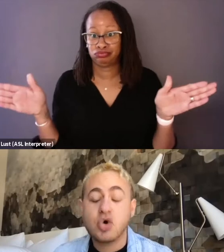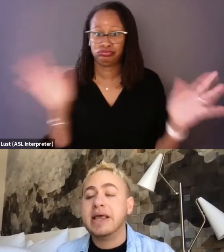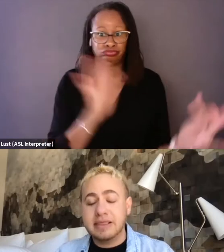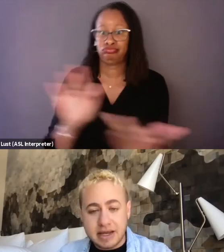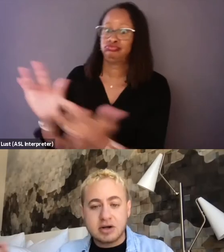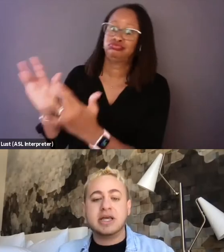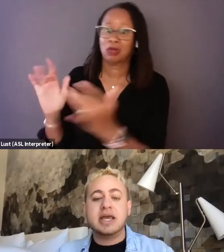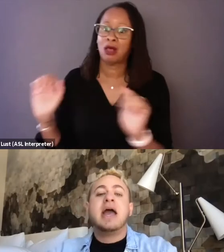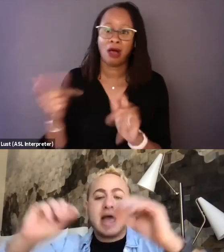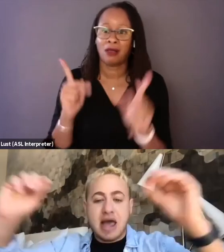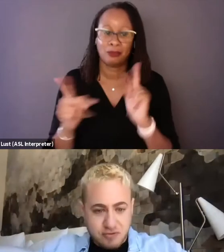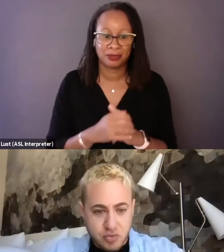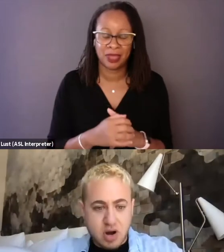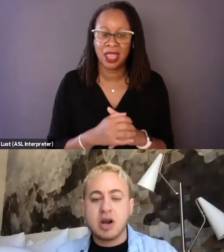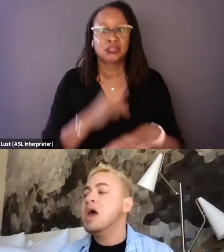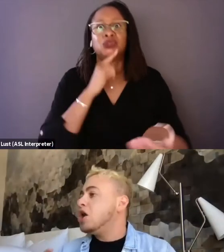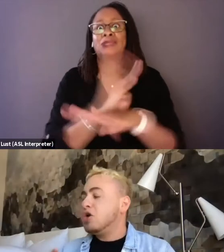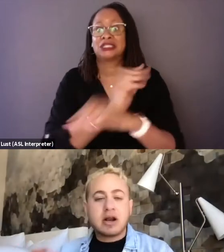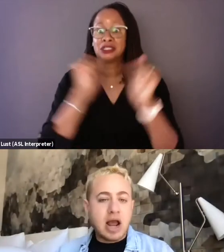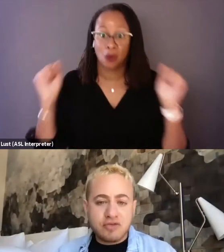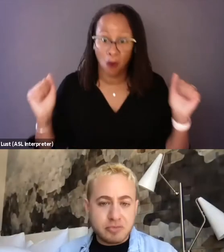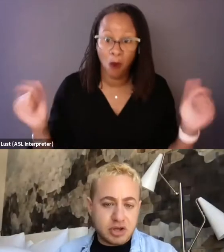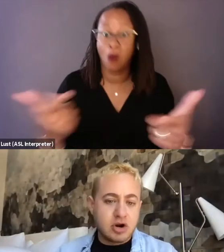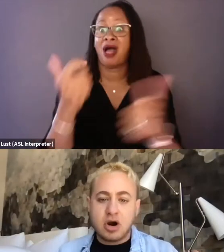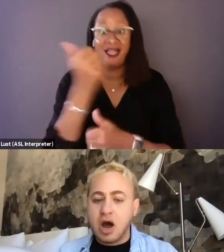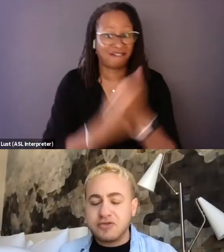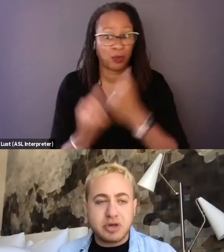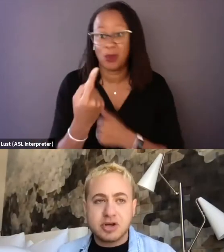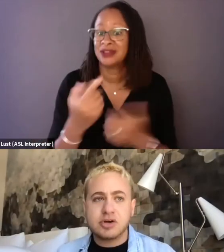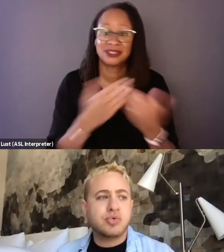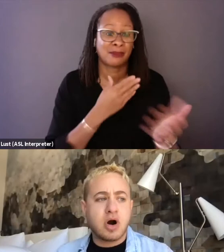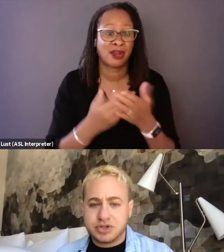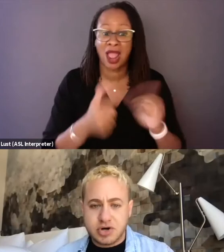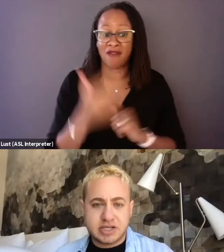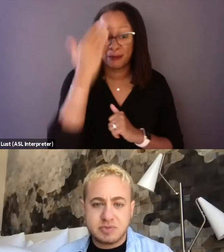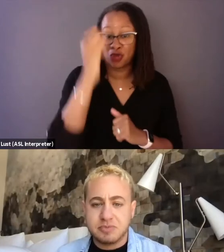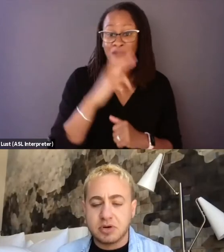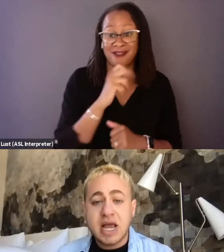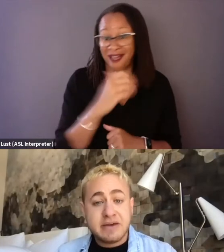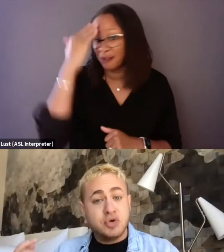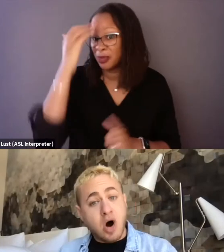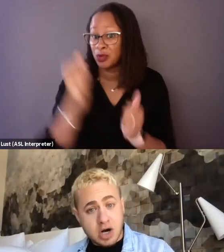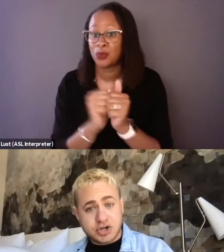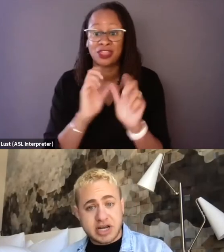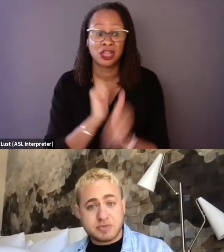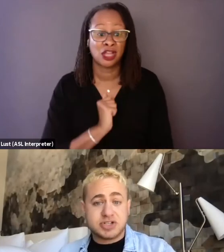quite literally everyone. No matter how familiar or unfamiliar you are with trans people, if you are a trans person,